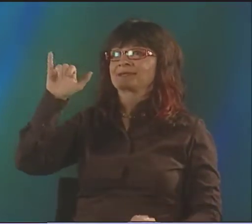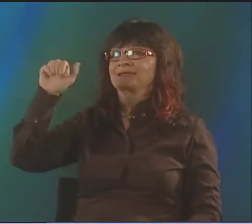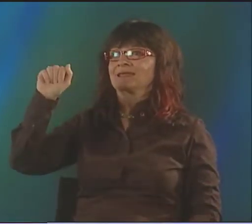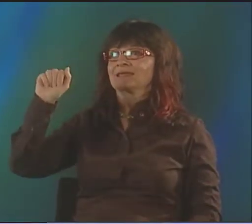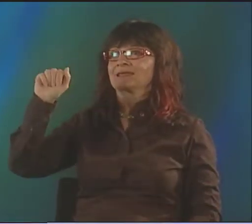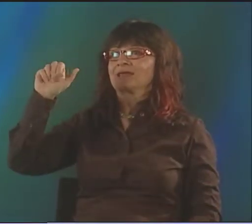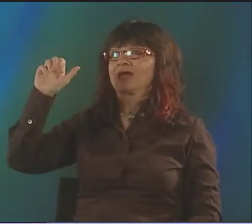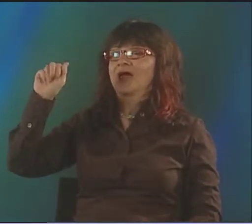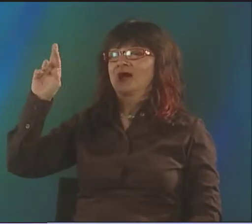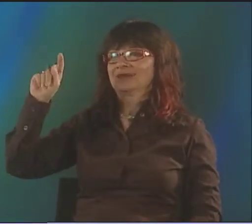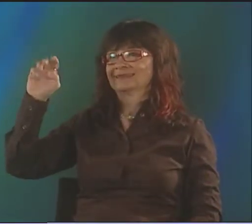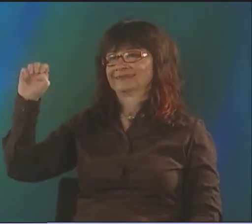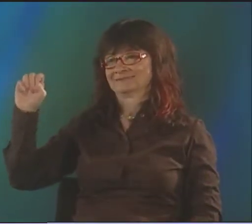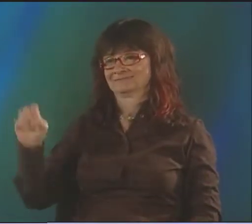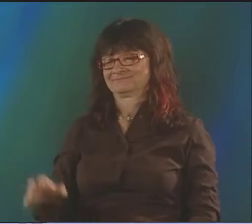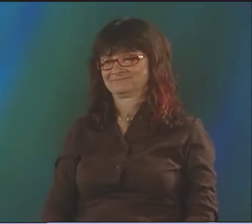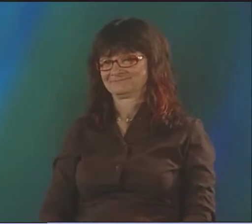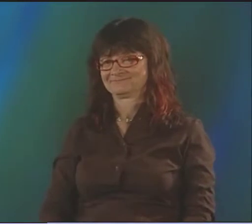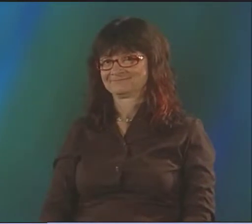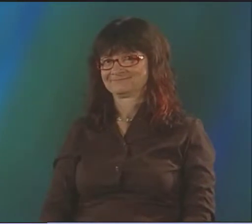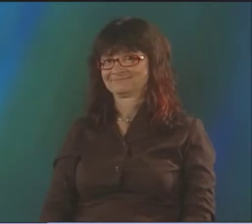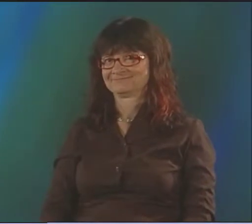IT'S COMMEDIA DELL'ARTE.